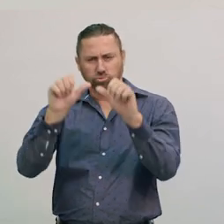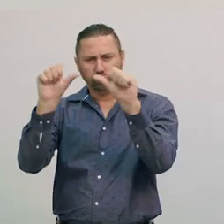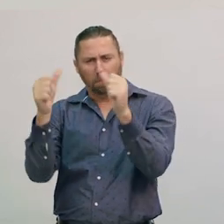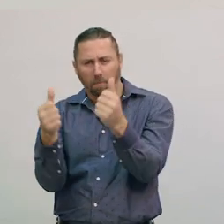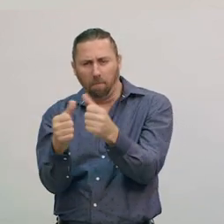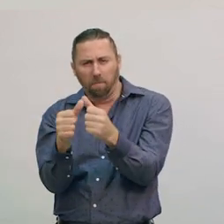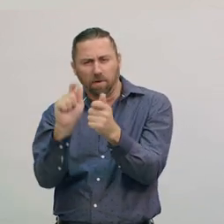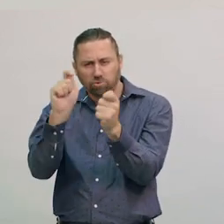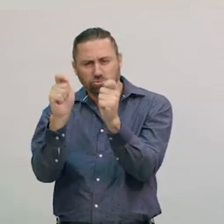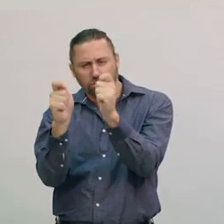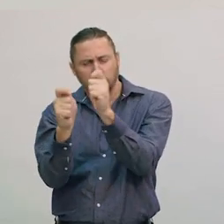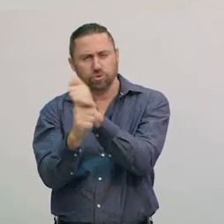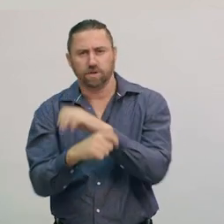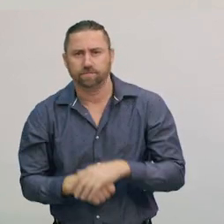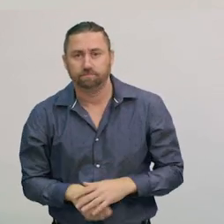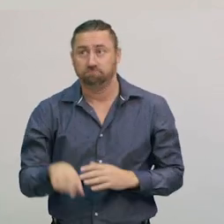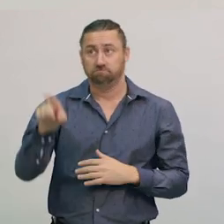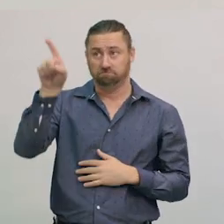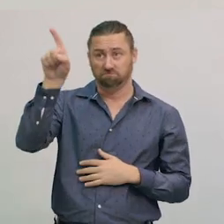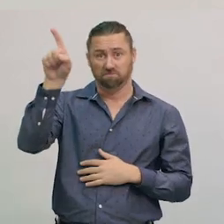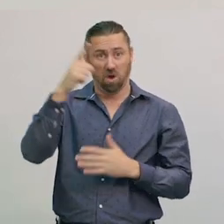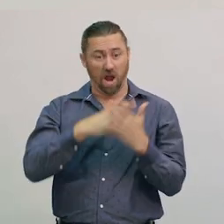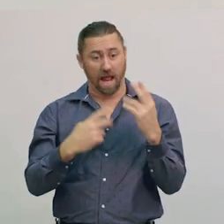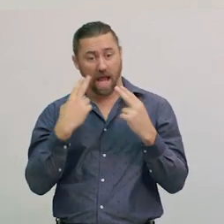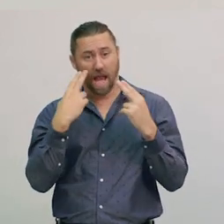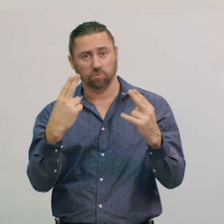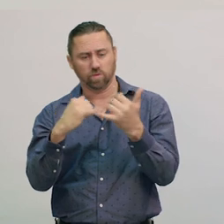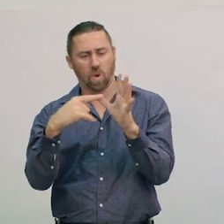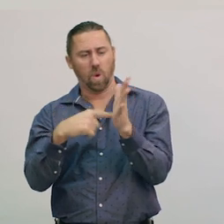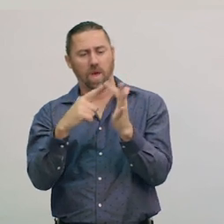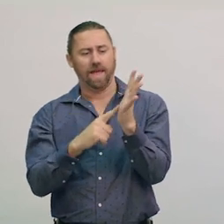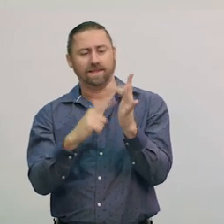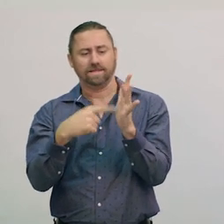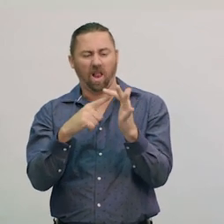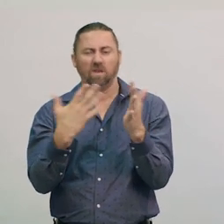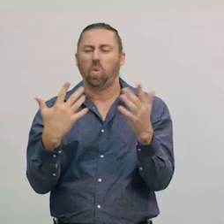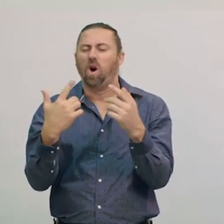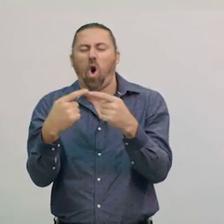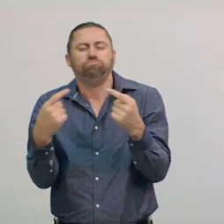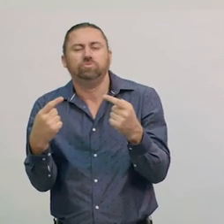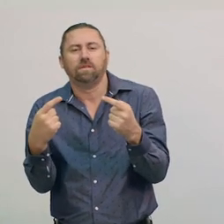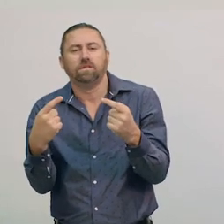The Moon is Earth’s only natural satellite or object that moves around or orbits the Earth.